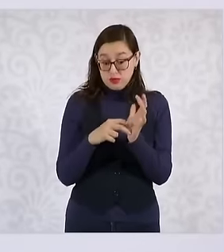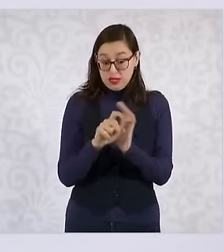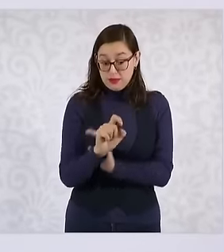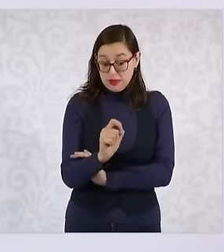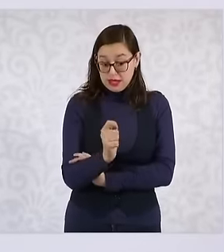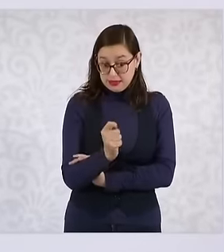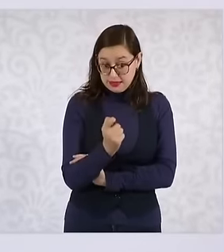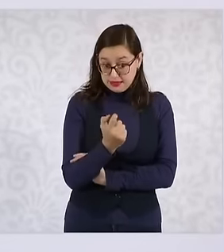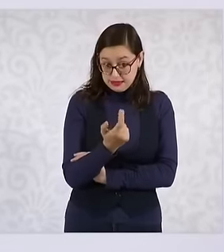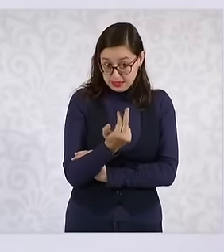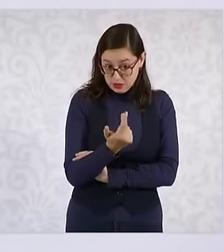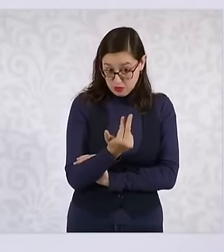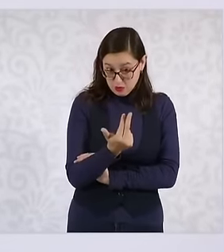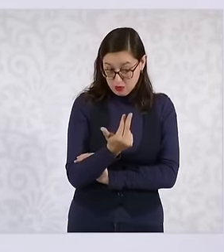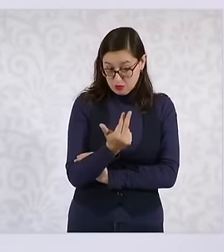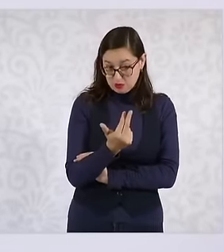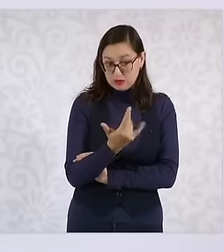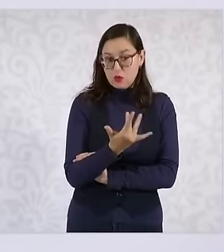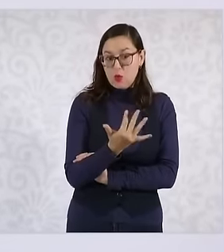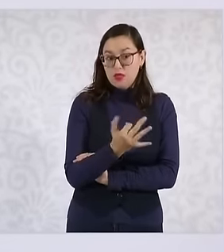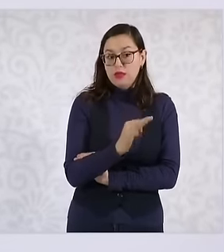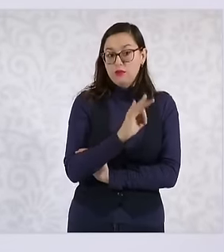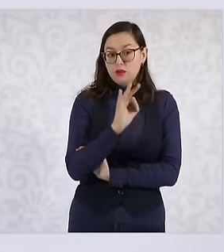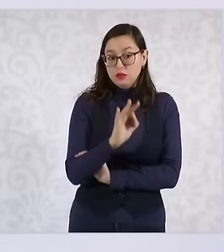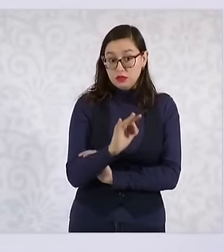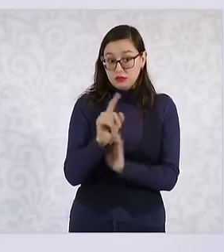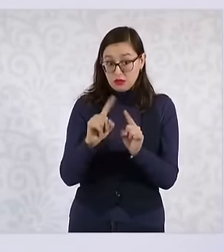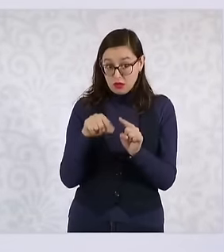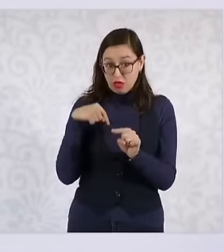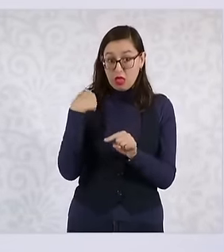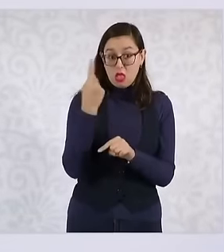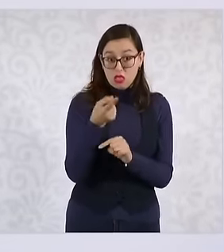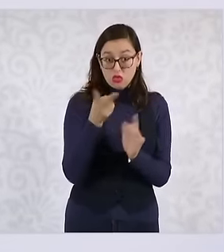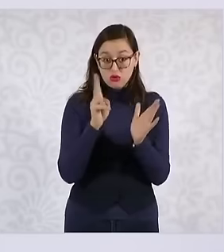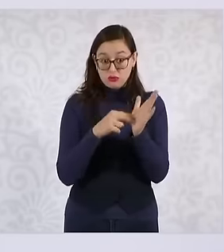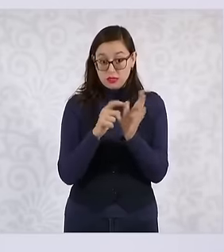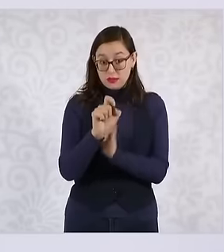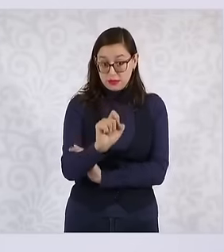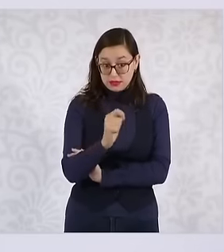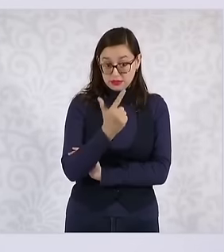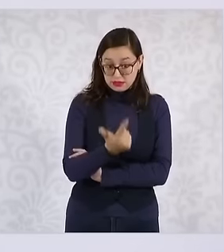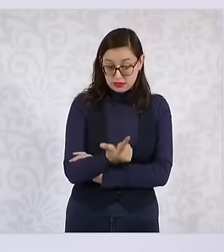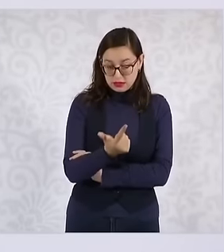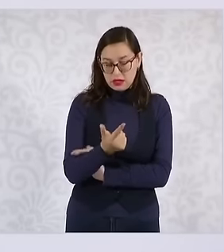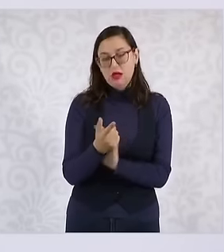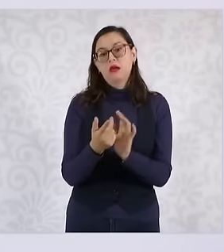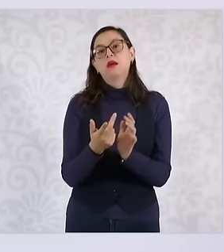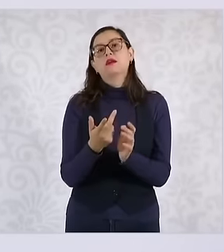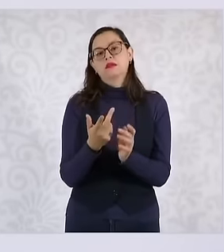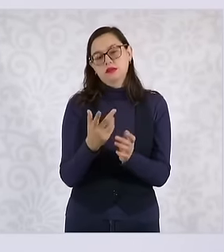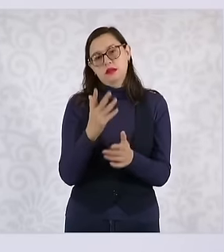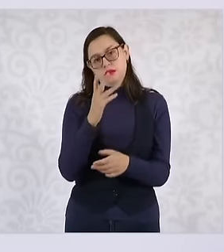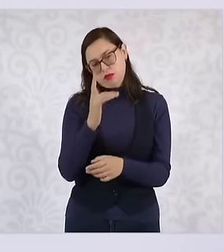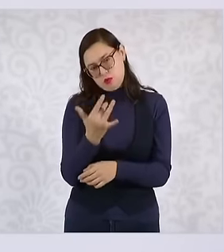all the ministers of the supreme court are going to be appointed by the people through the